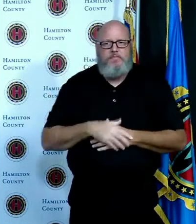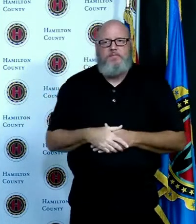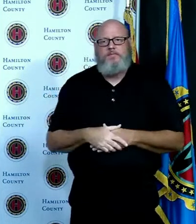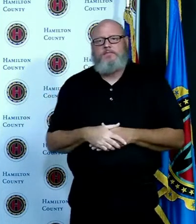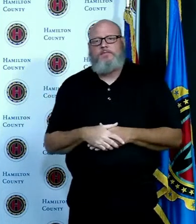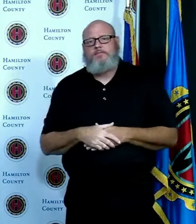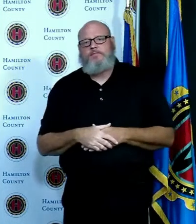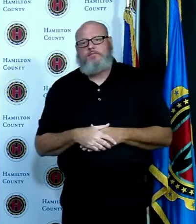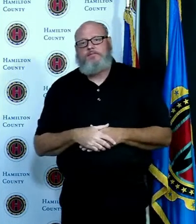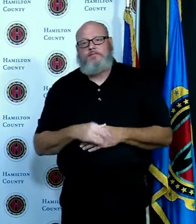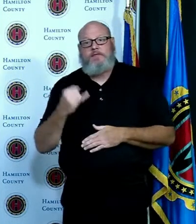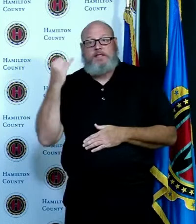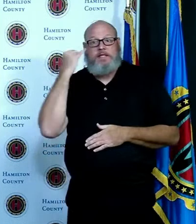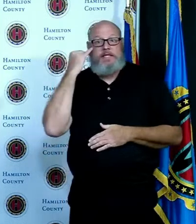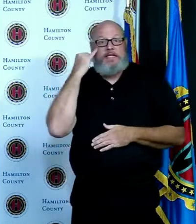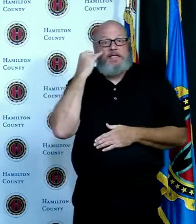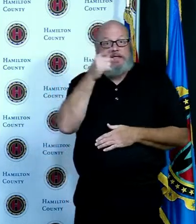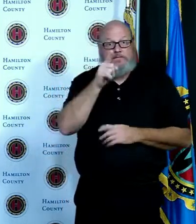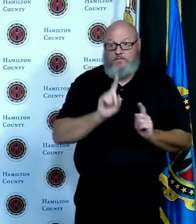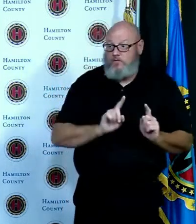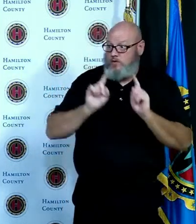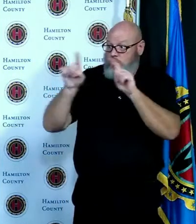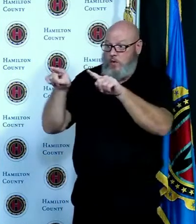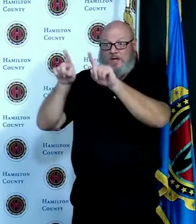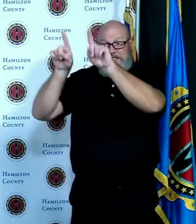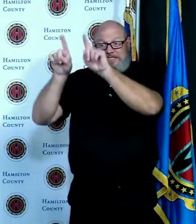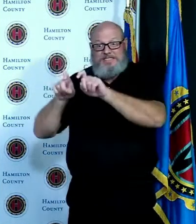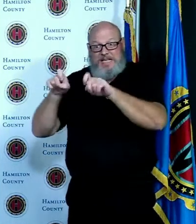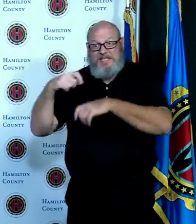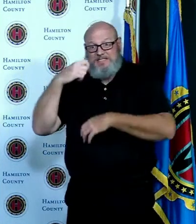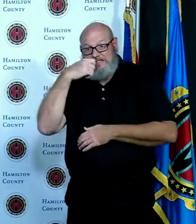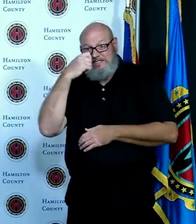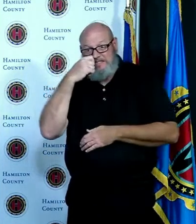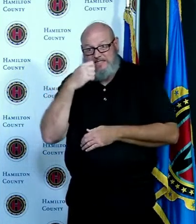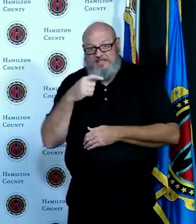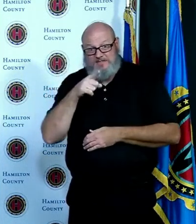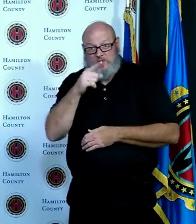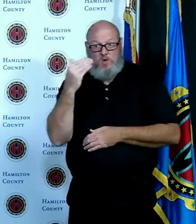to someone who has had Covid you should quarantine at home until you get those